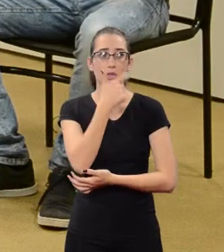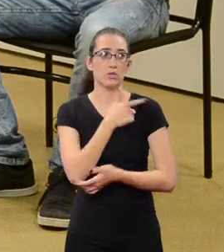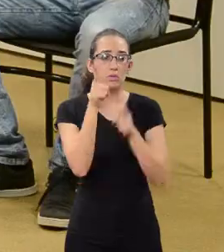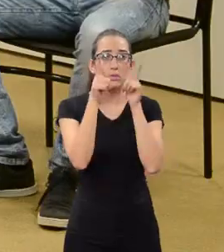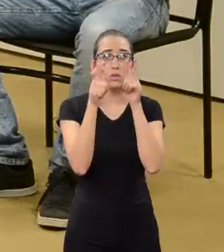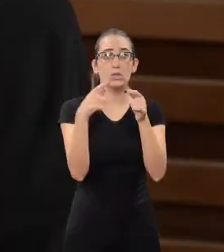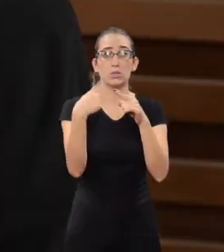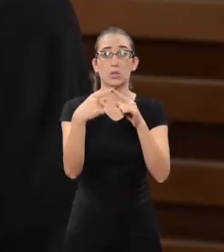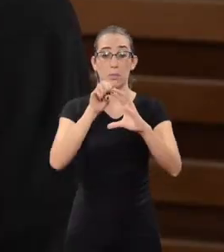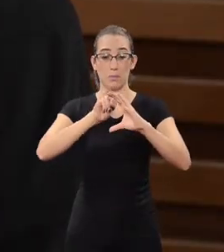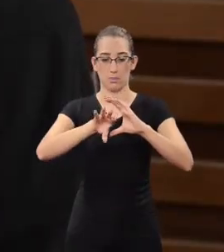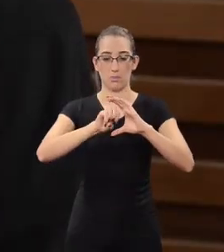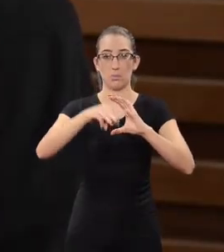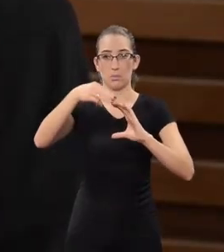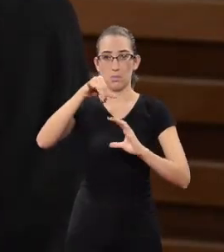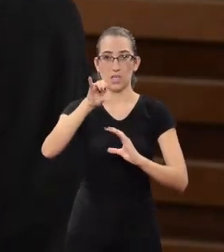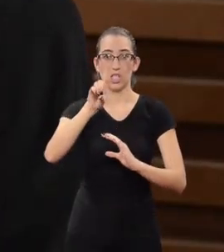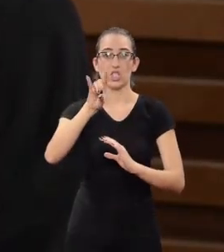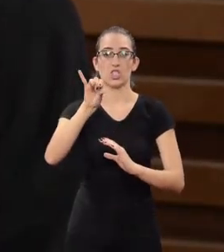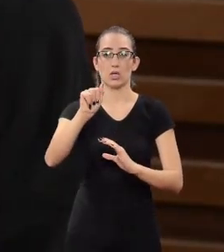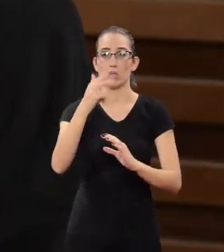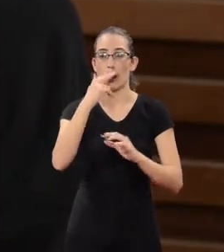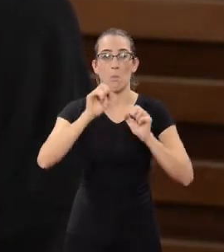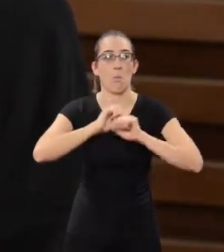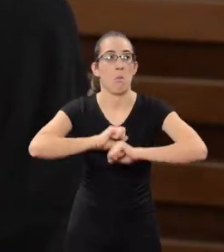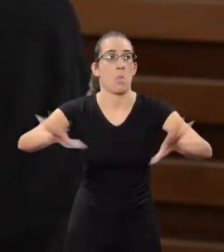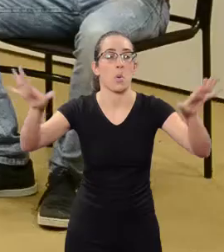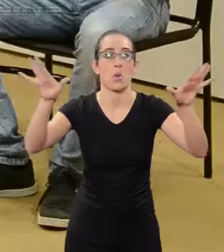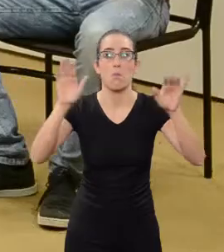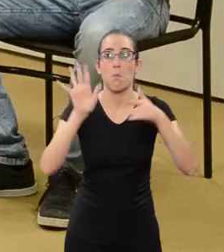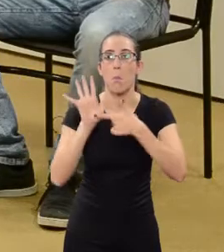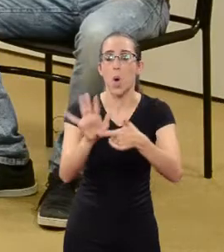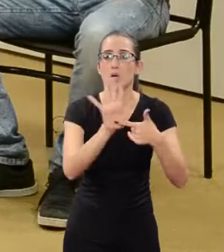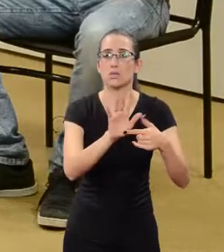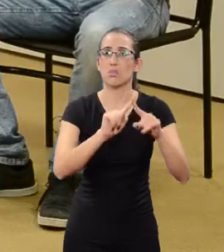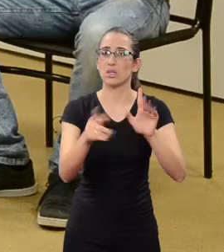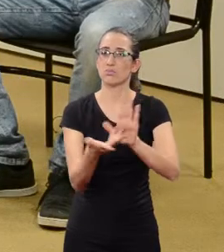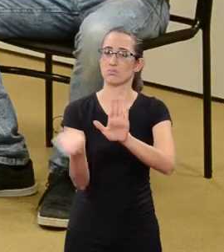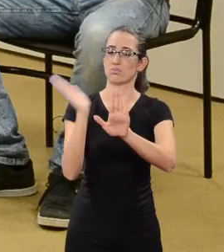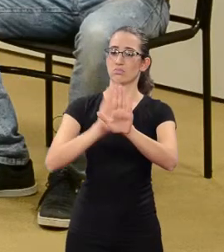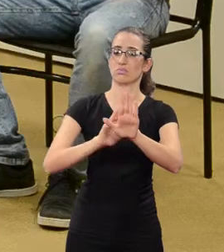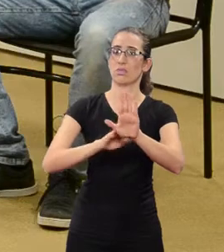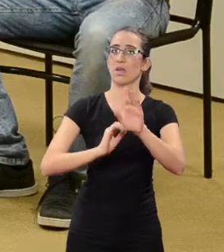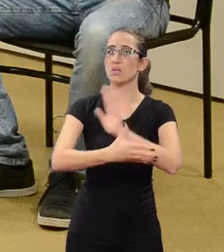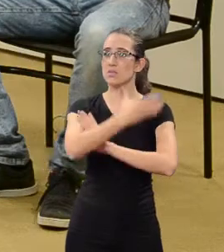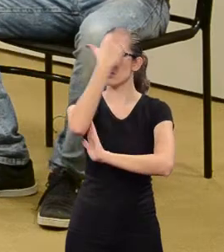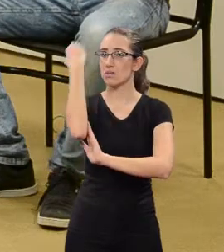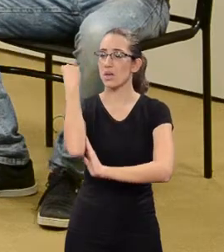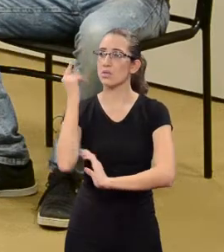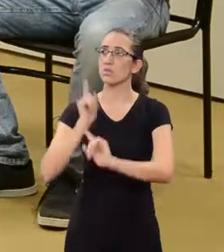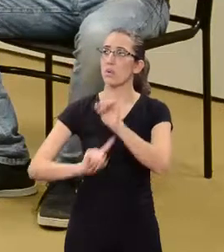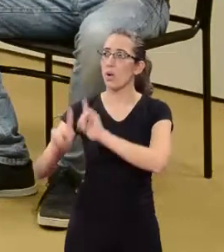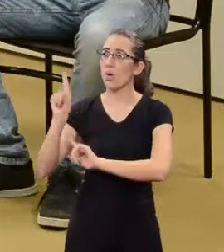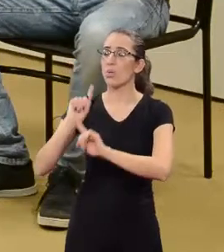Sometimes the sensationalist media brings some facts and forgets the whole.